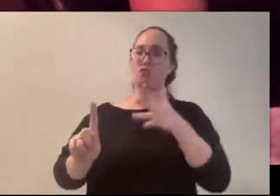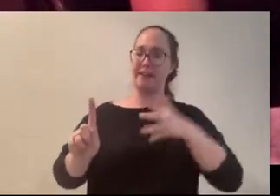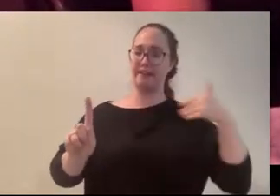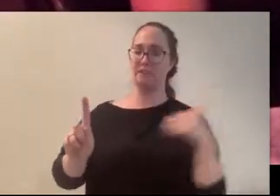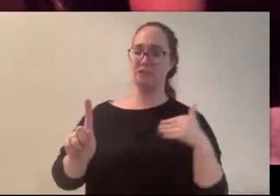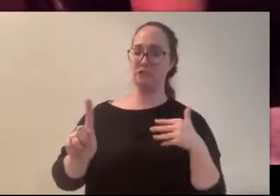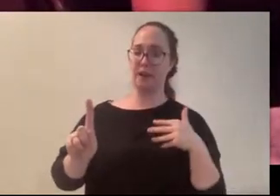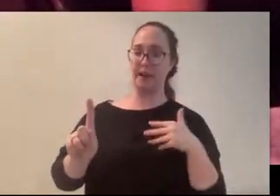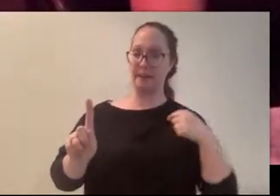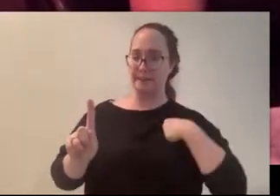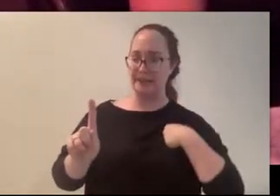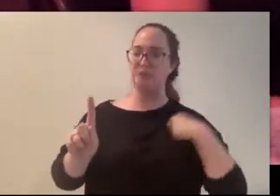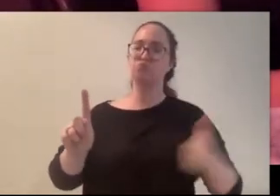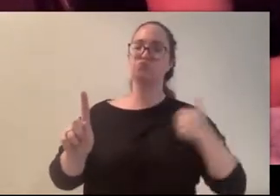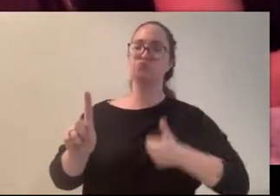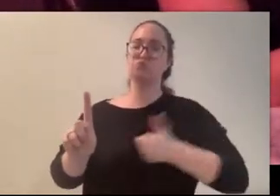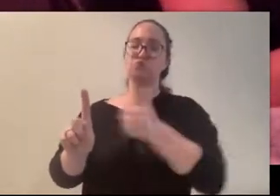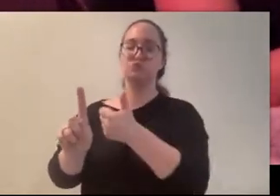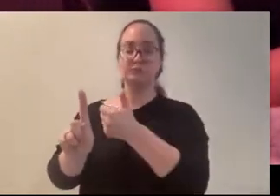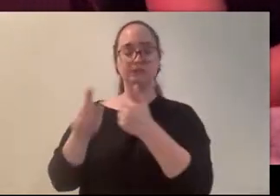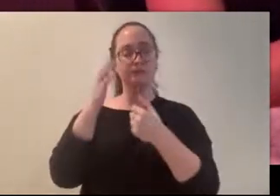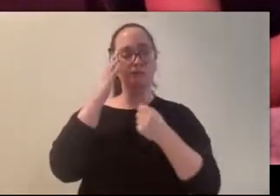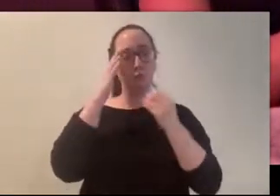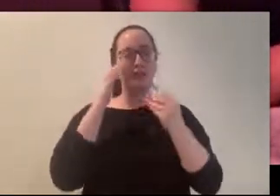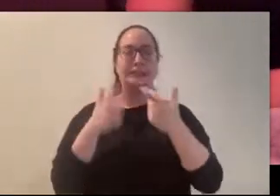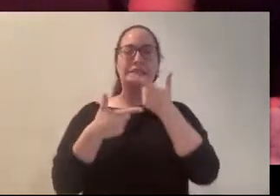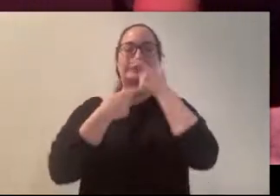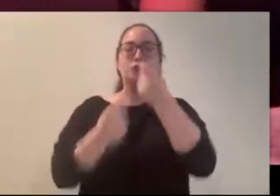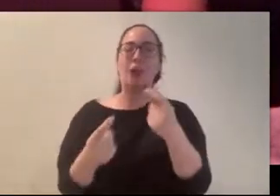me. (Carly) Yeah.. (Thomas) That's so much that's so interesting twist to the story like she doesn't